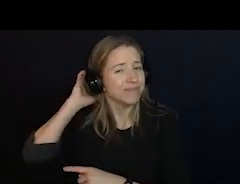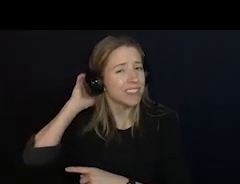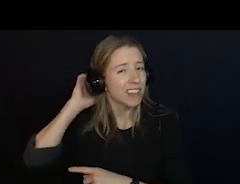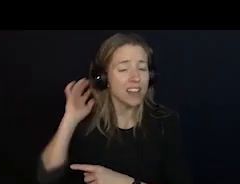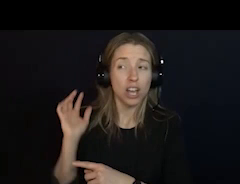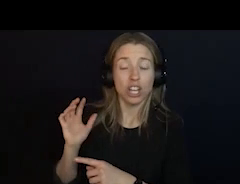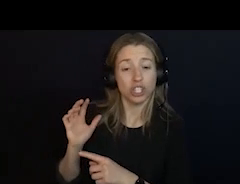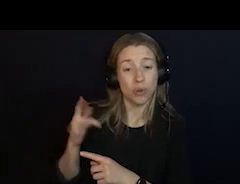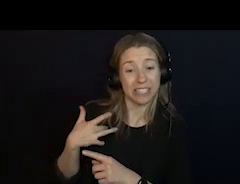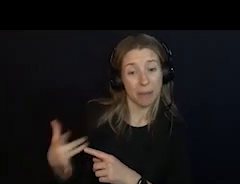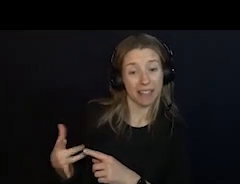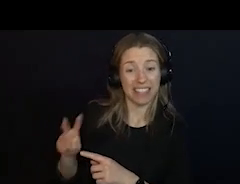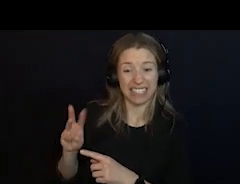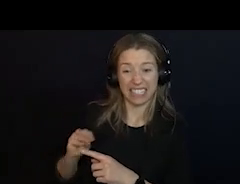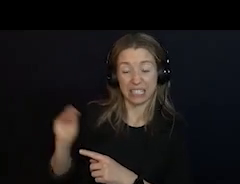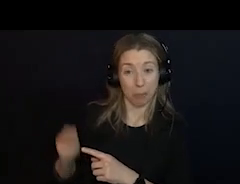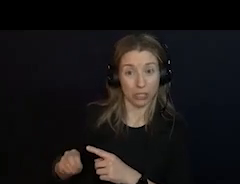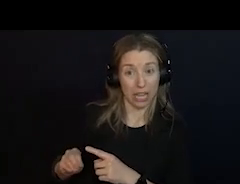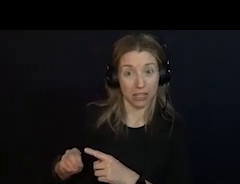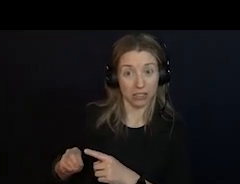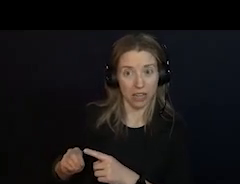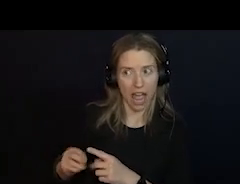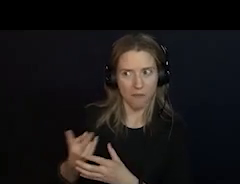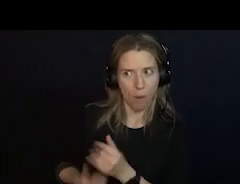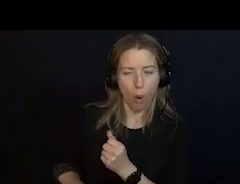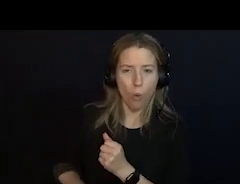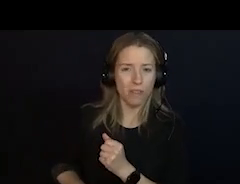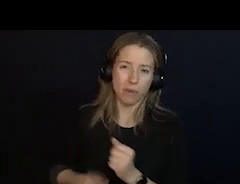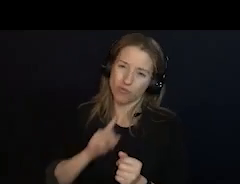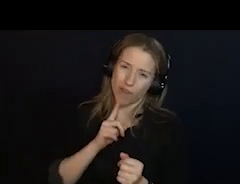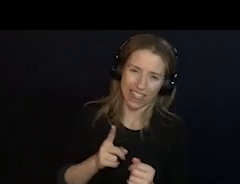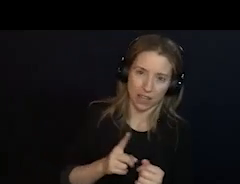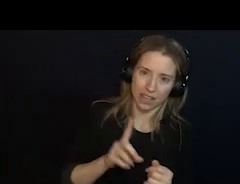AS I SAID, WE HAVE BEEN OPEN FOR TWO AND A HALF WEEKS. WE HAVE